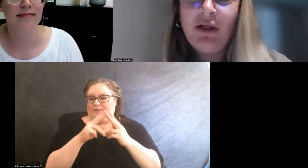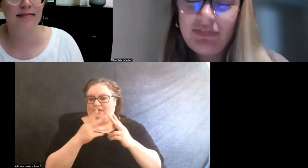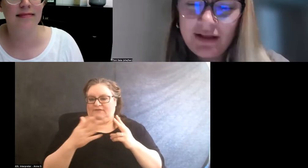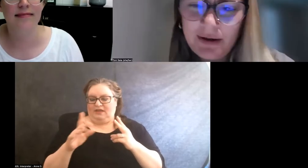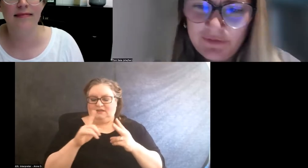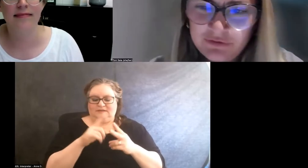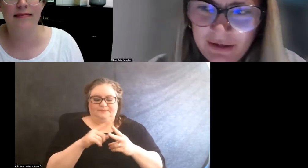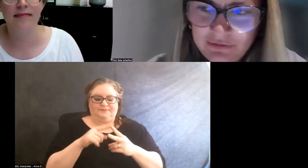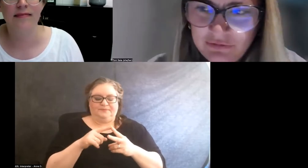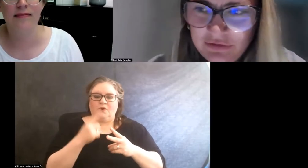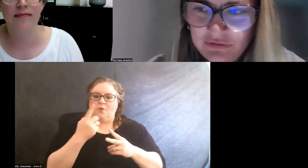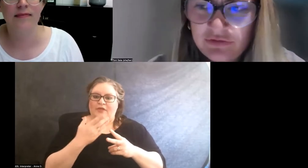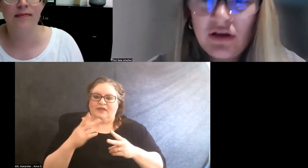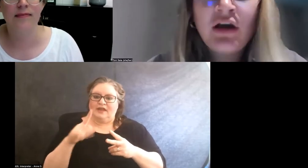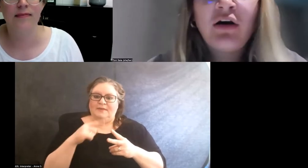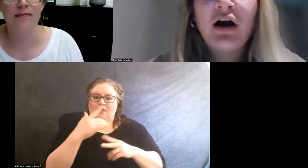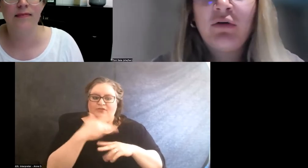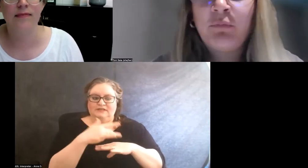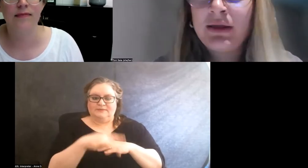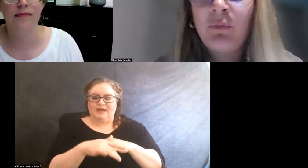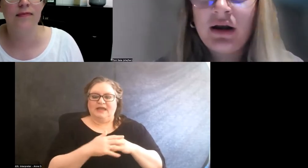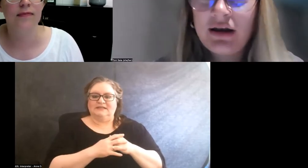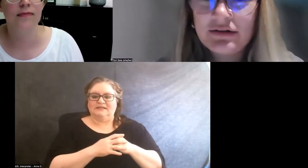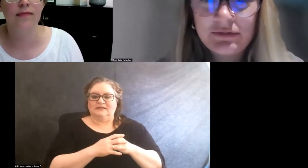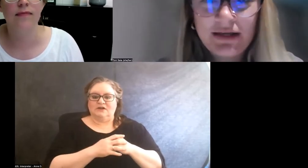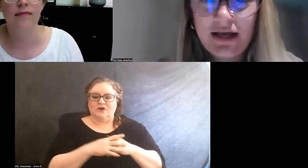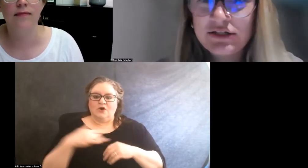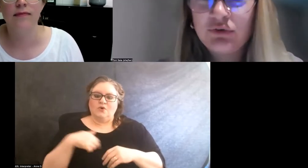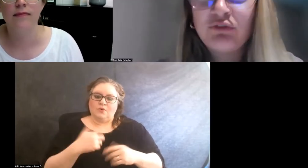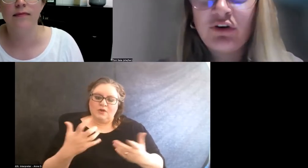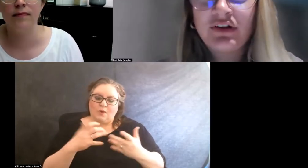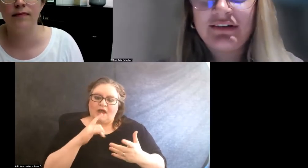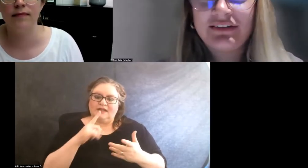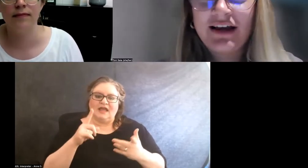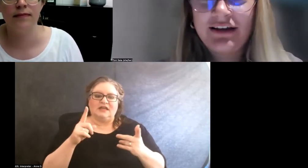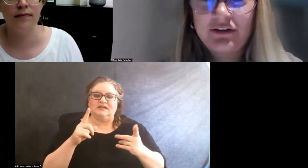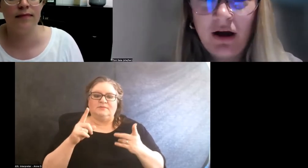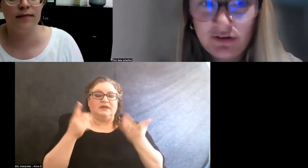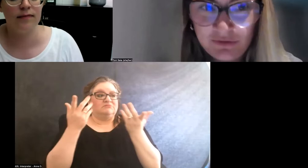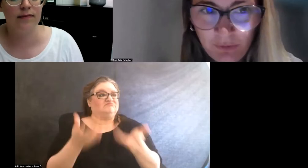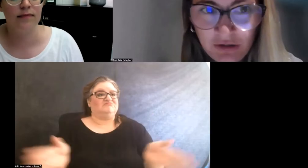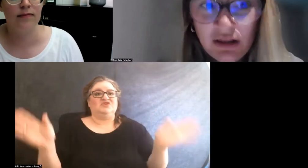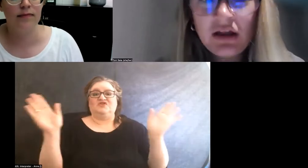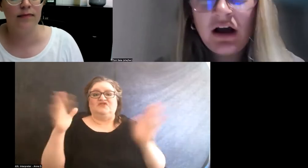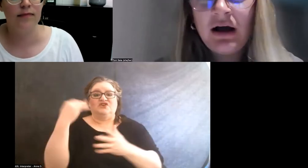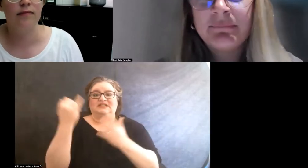One thing about the space is we wanted it to be as universally designed as possible,